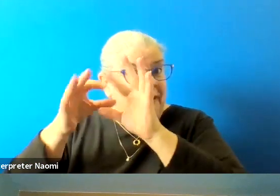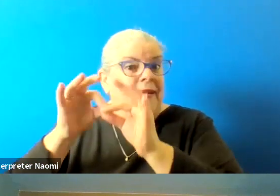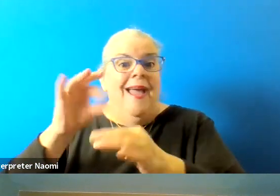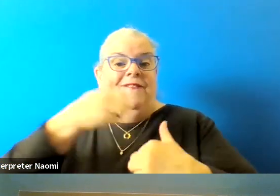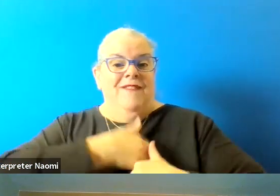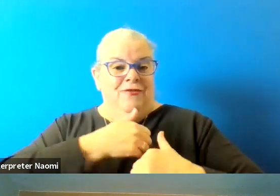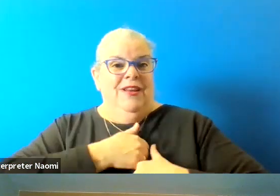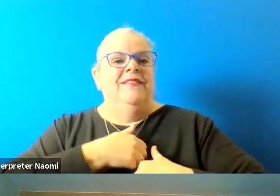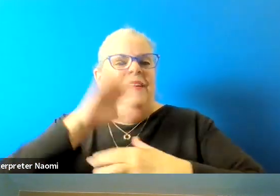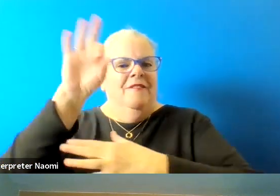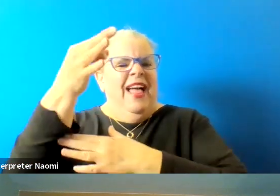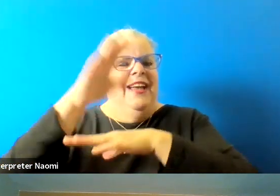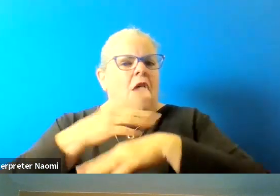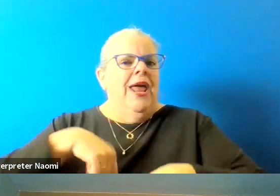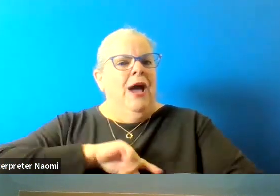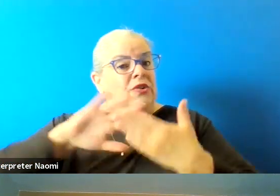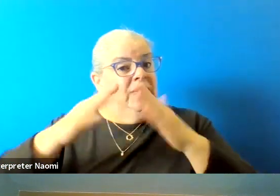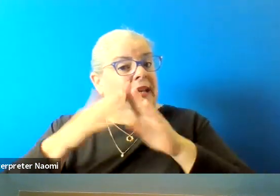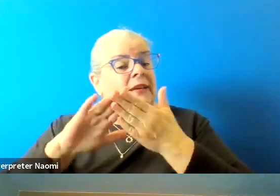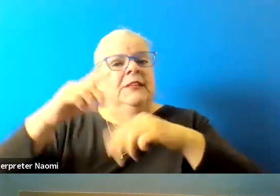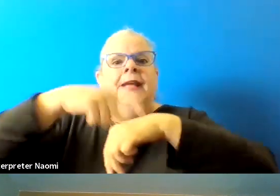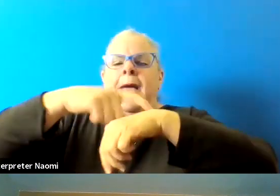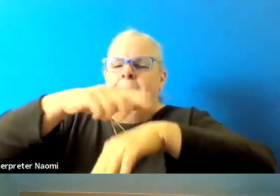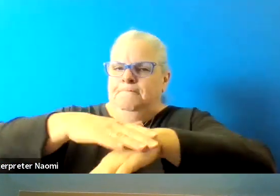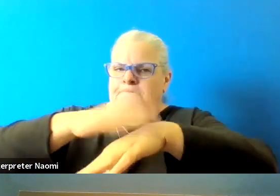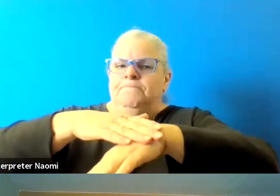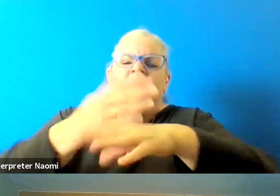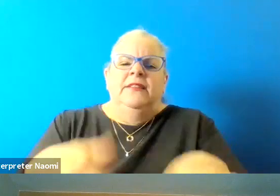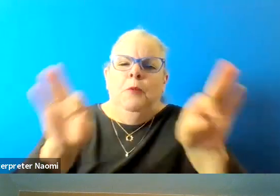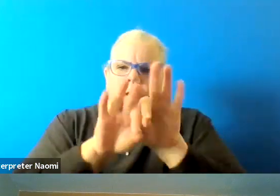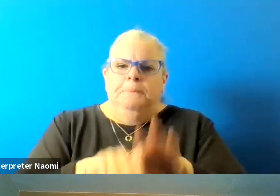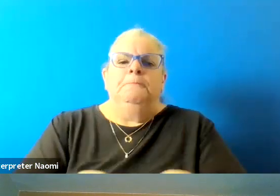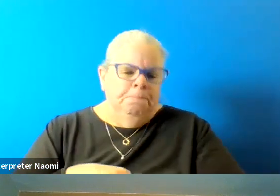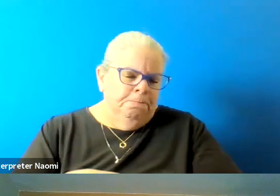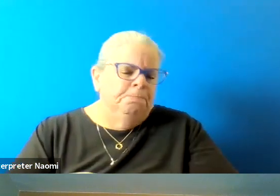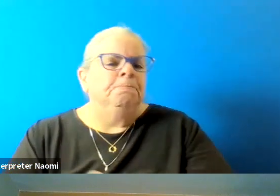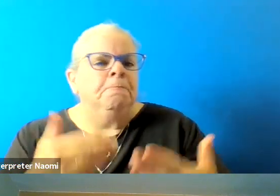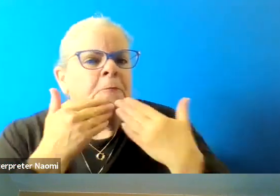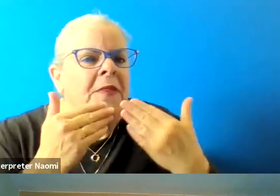It's time, - It's important. Thank you so much. I appreciate that.